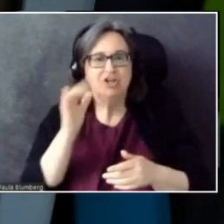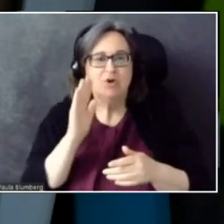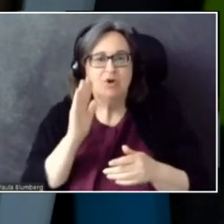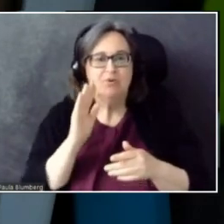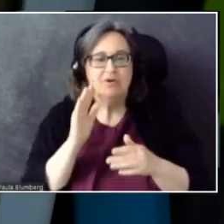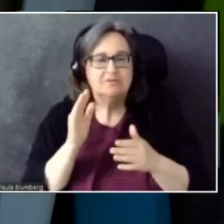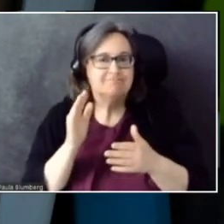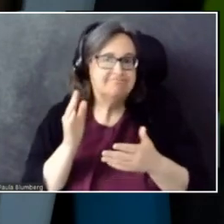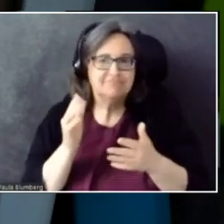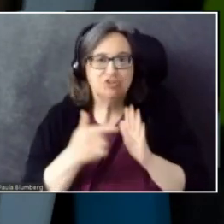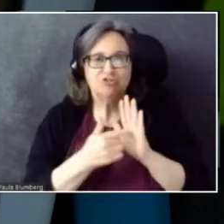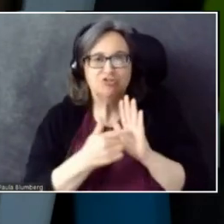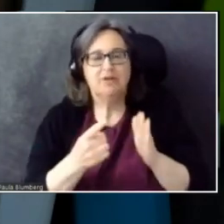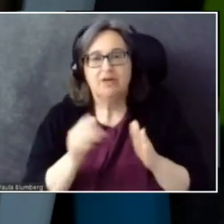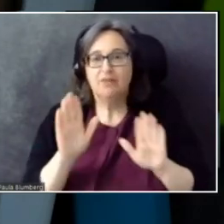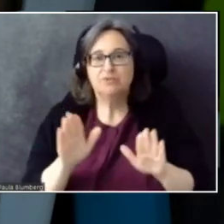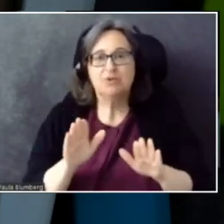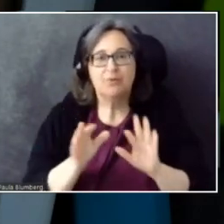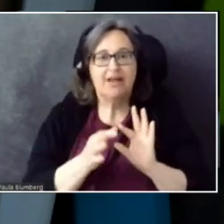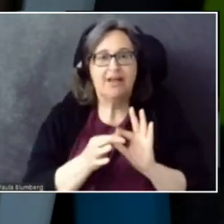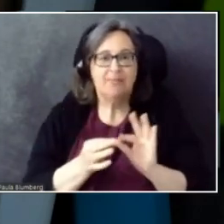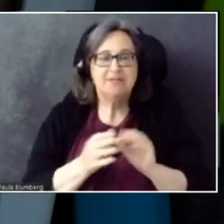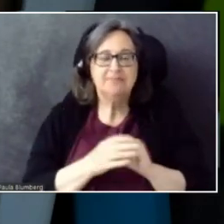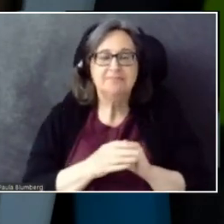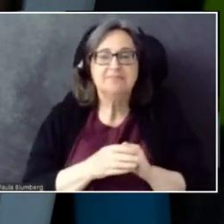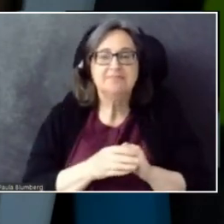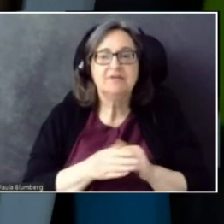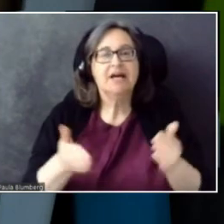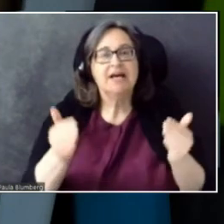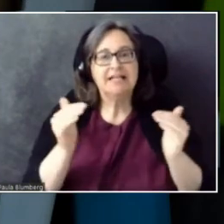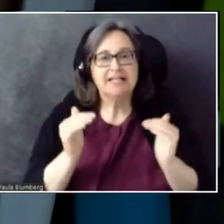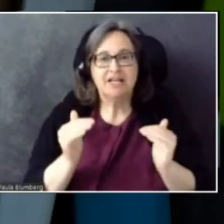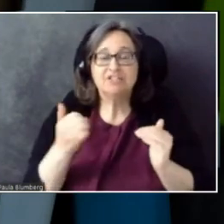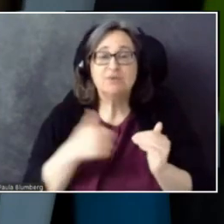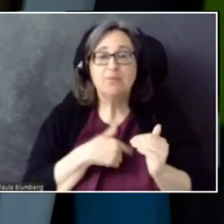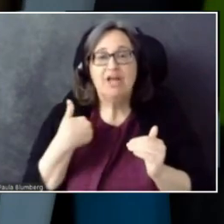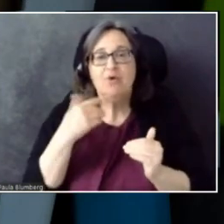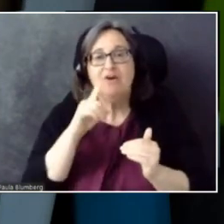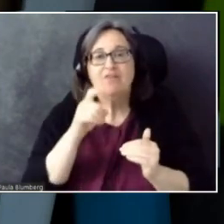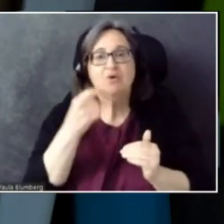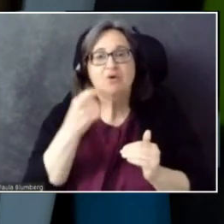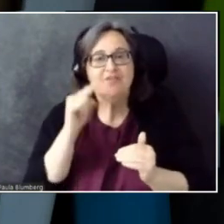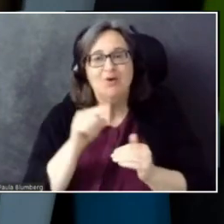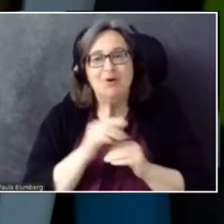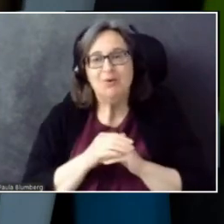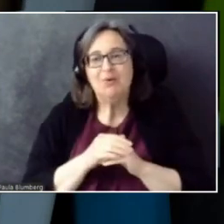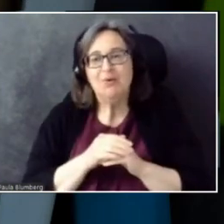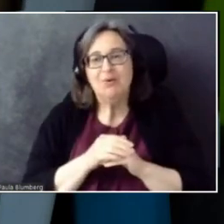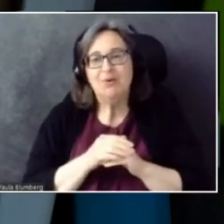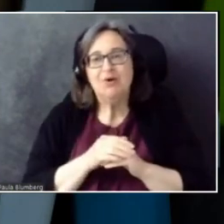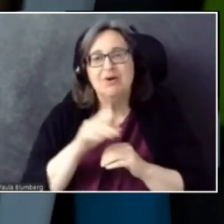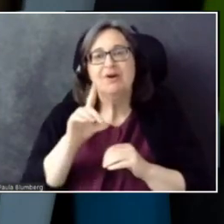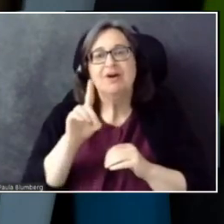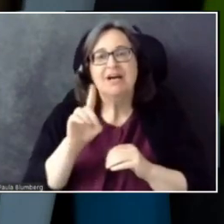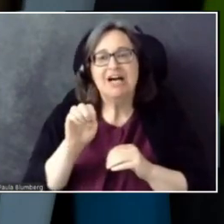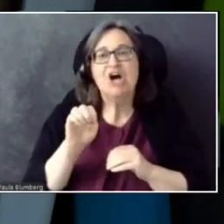And Deb Meyers, on the YouTube stream.